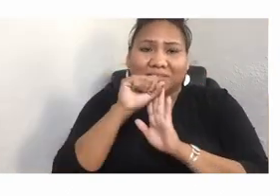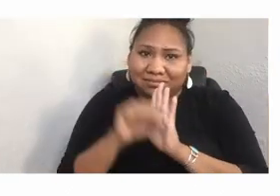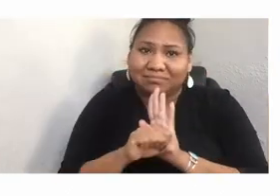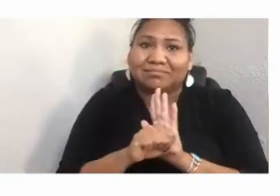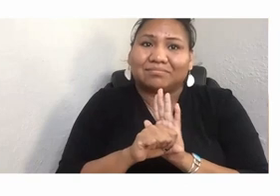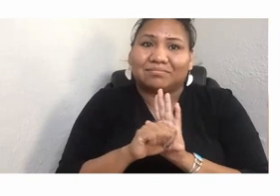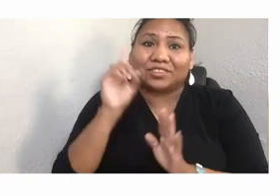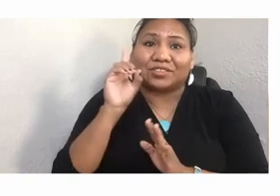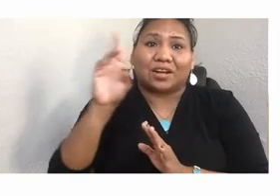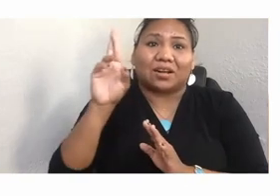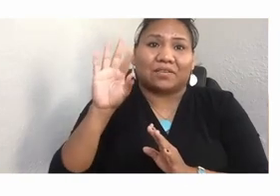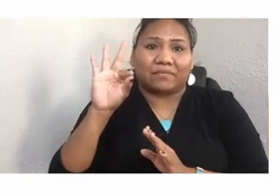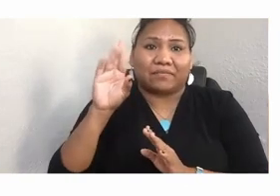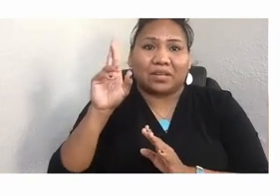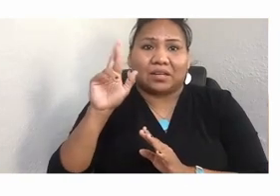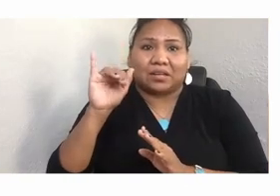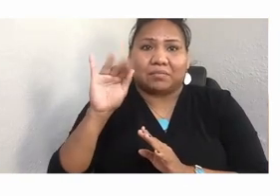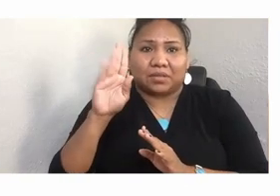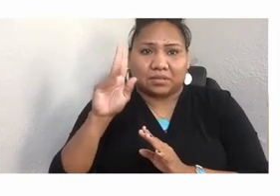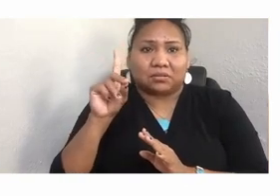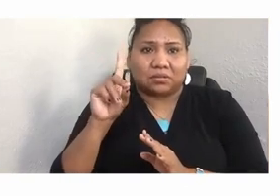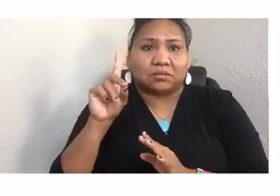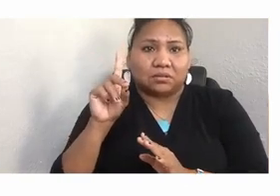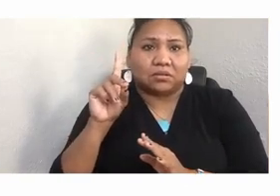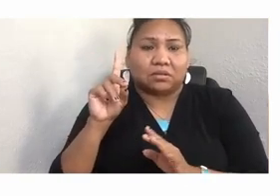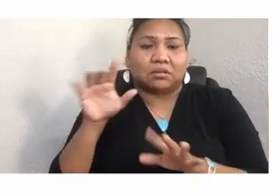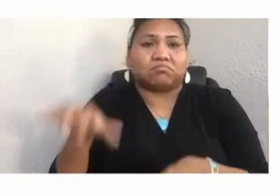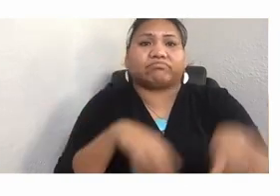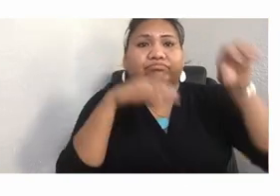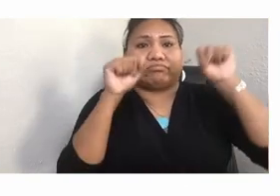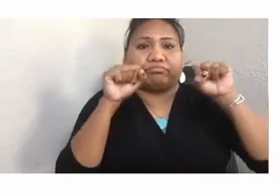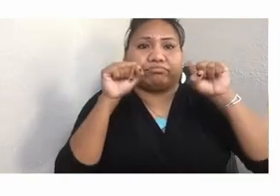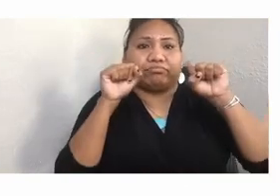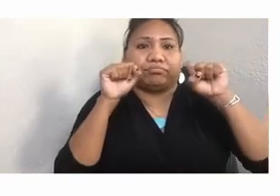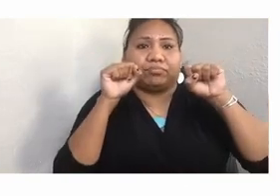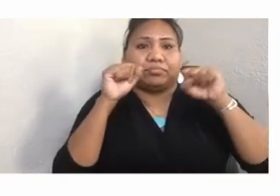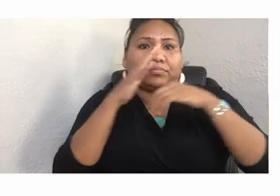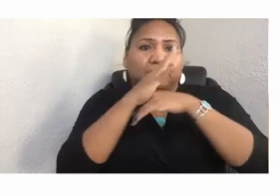Truth, that nearly 87% of state history standards